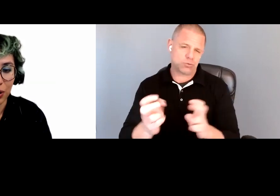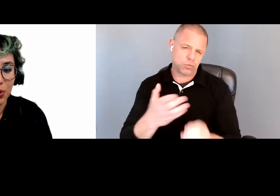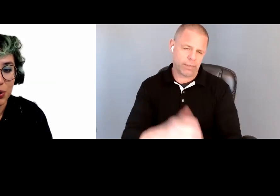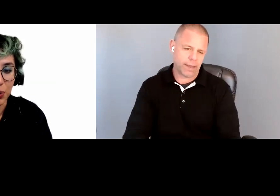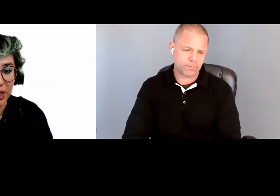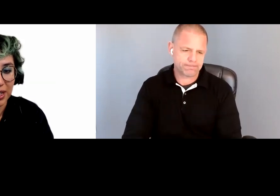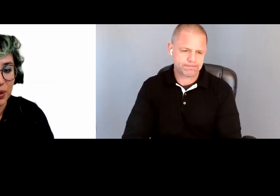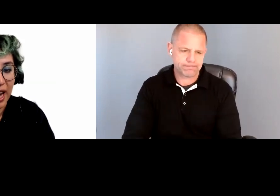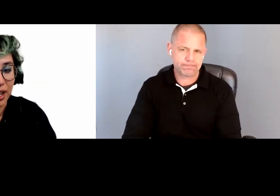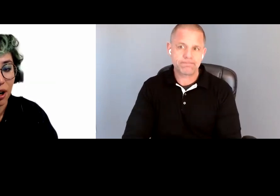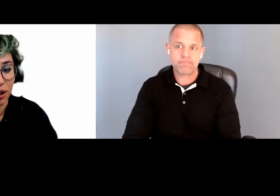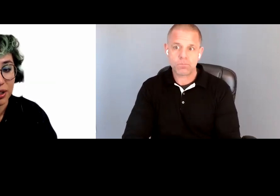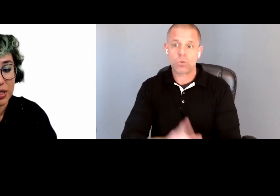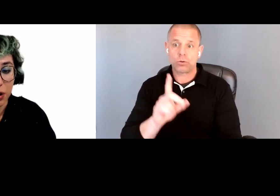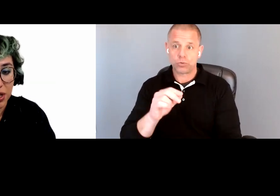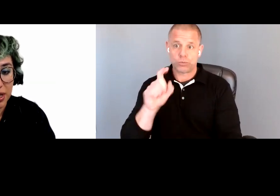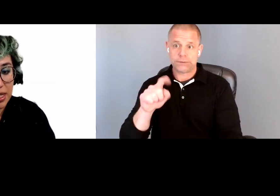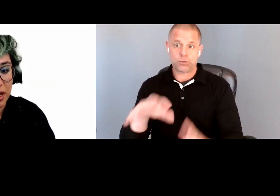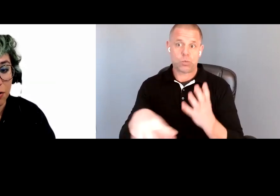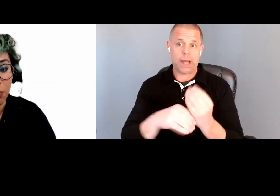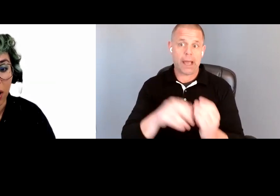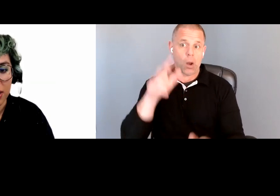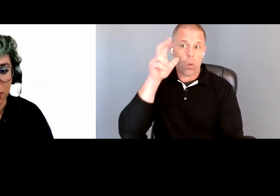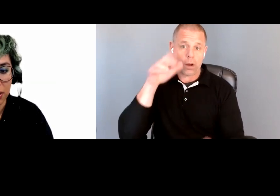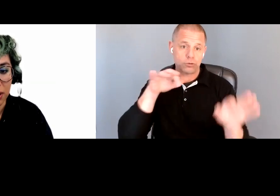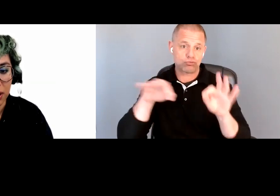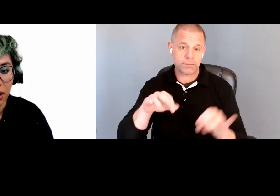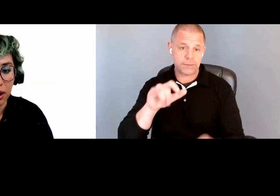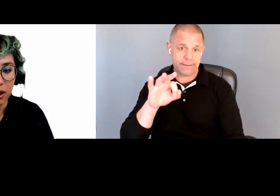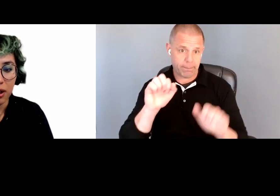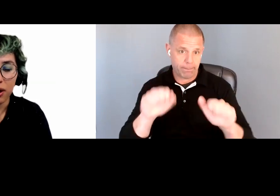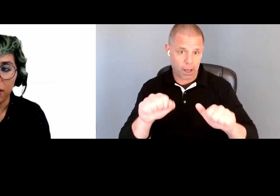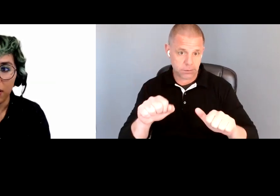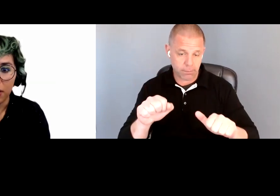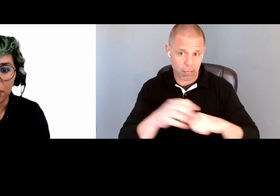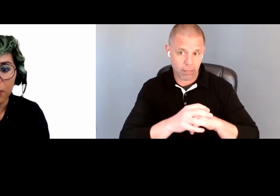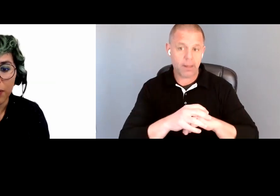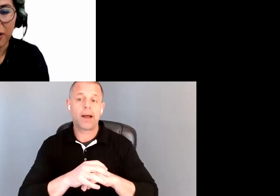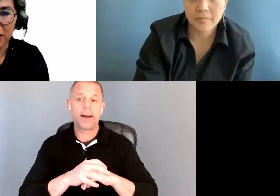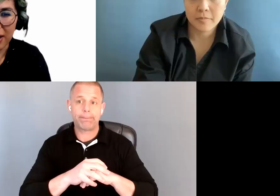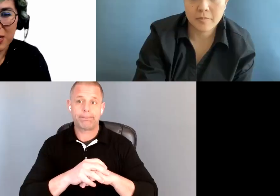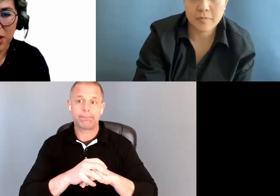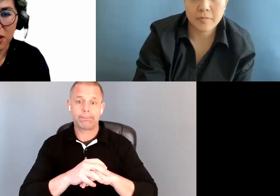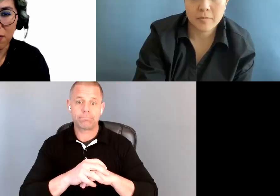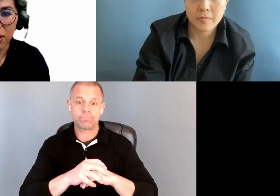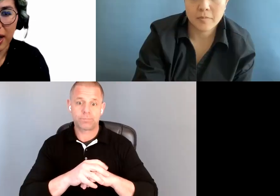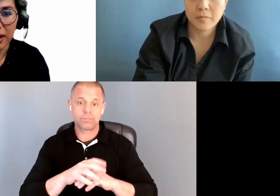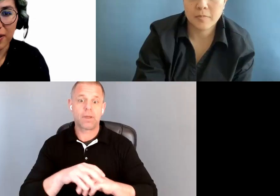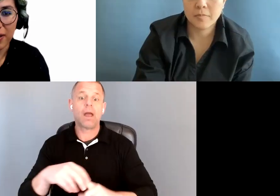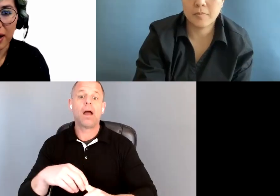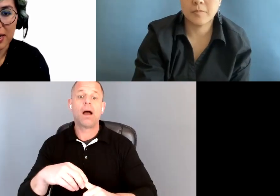You do need to add audio descriptions, if possible, especially for anything that is only visible in the video.